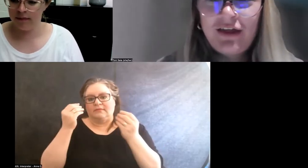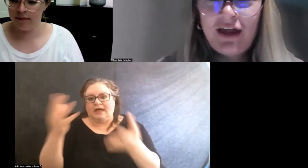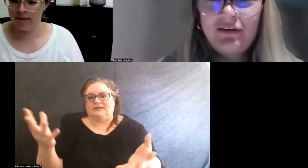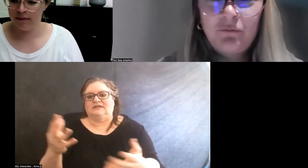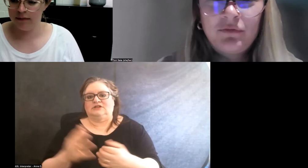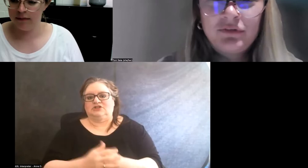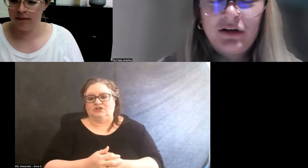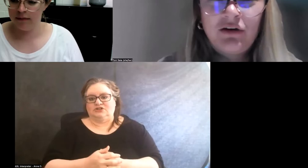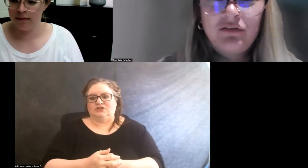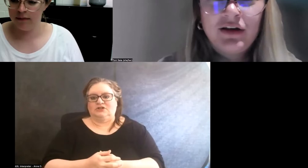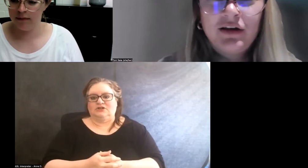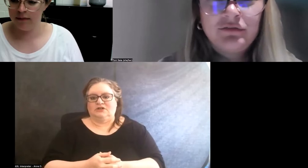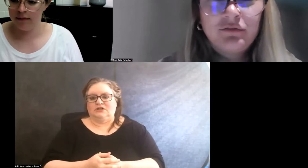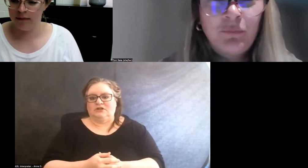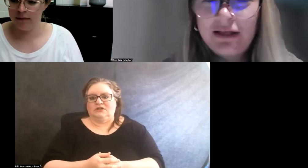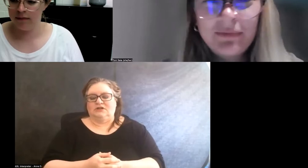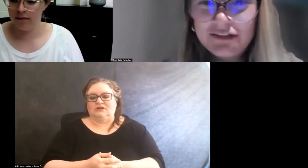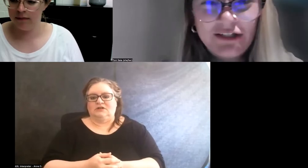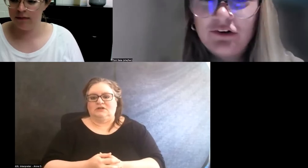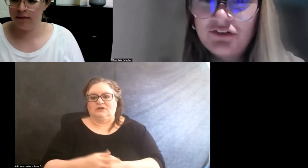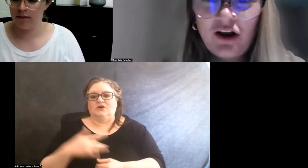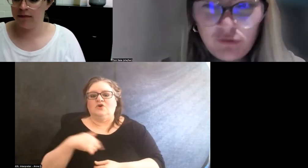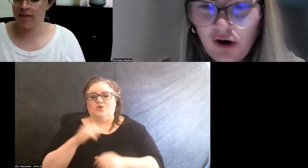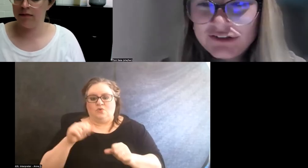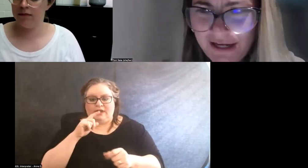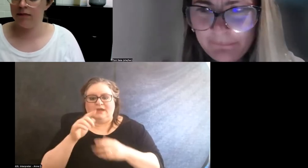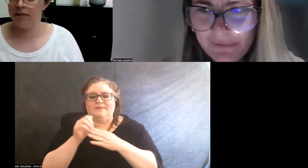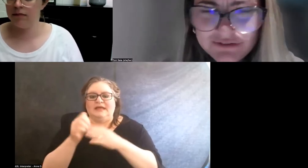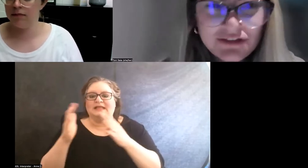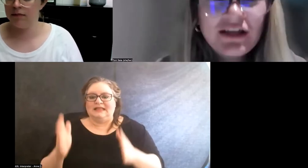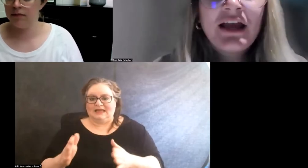that, you know, we can be leaders across campus.